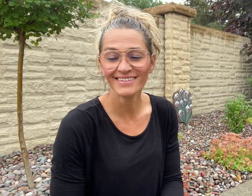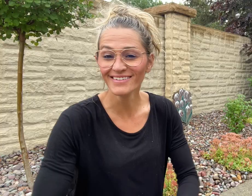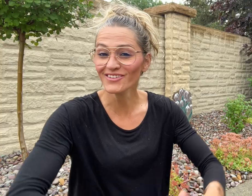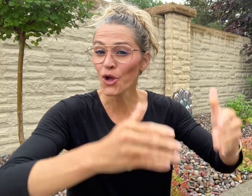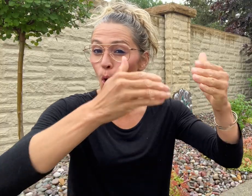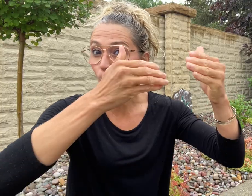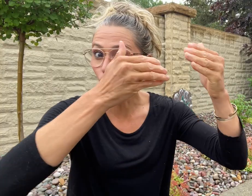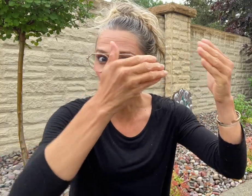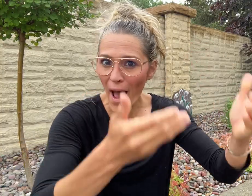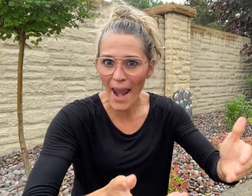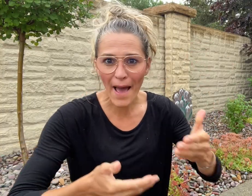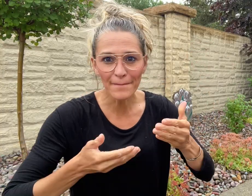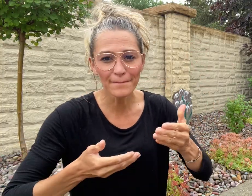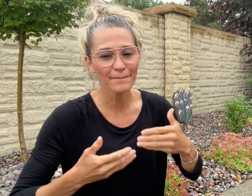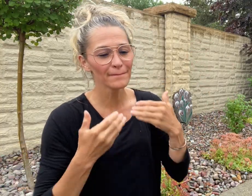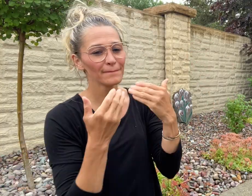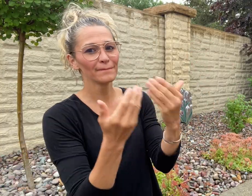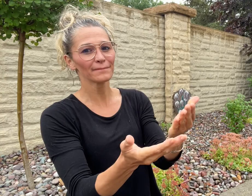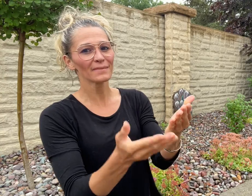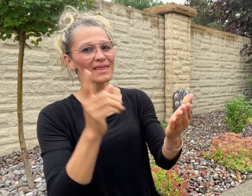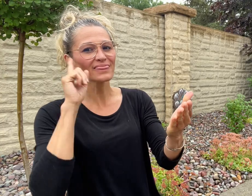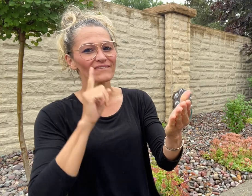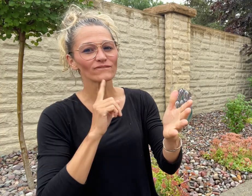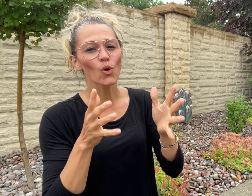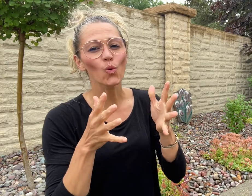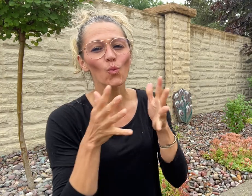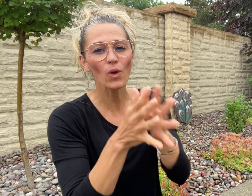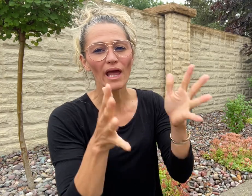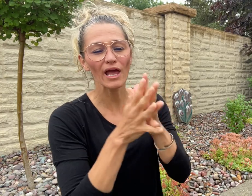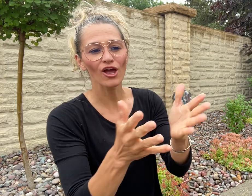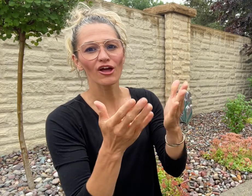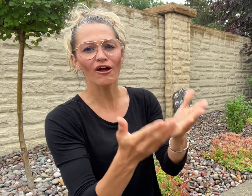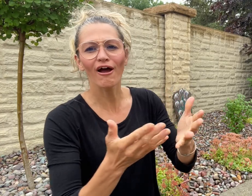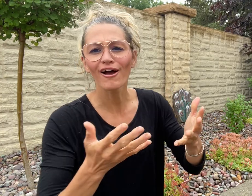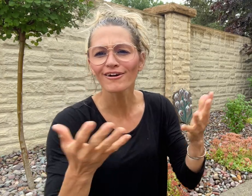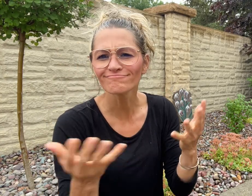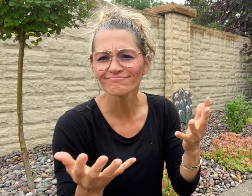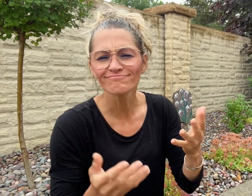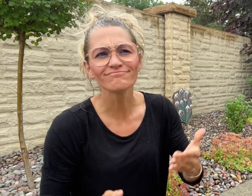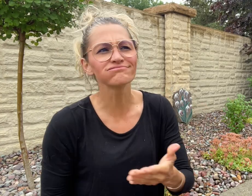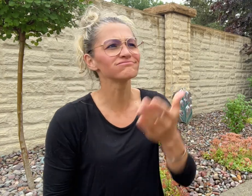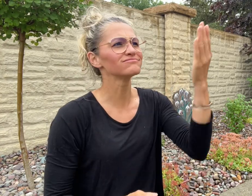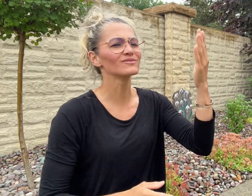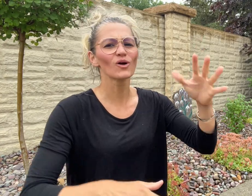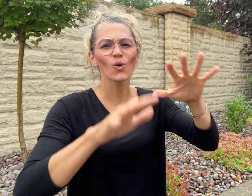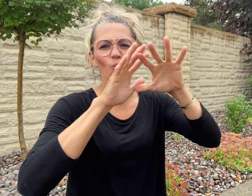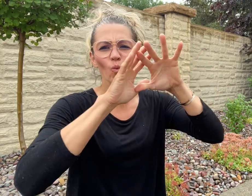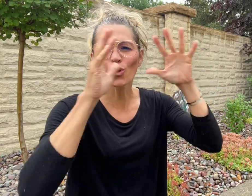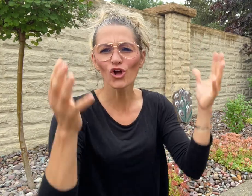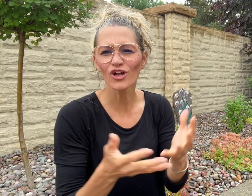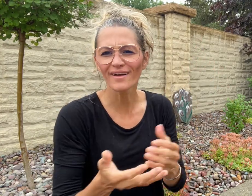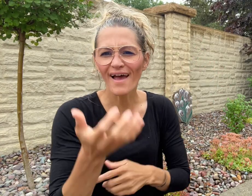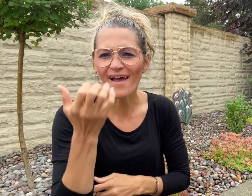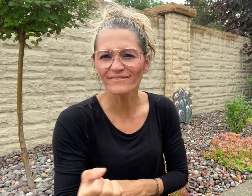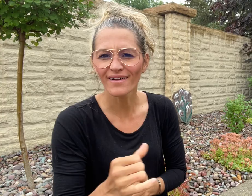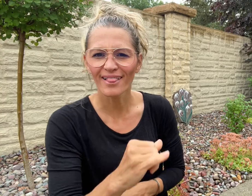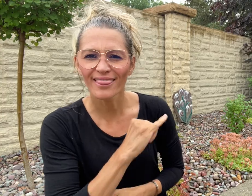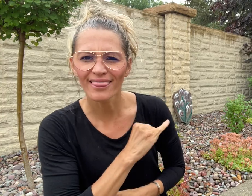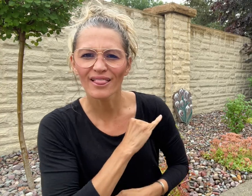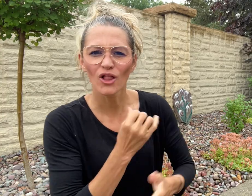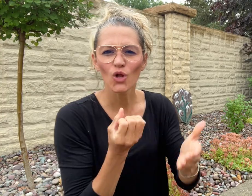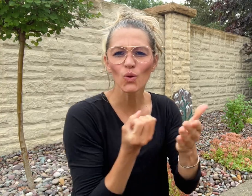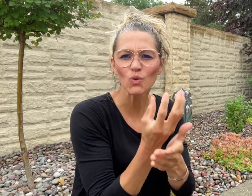Welcome to DeafWire where we share interesting news stories